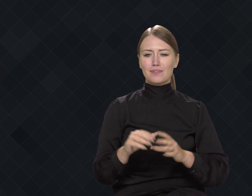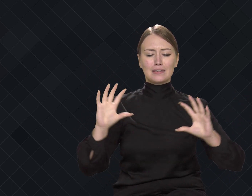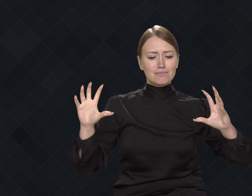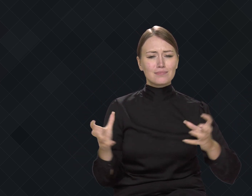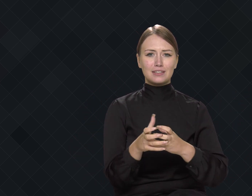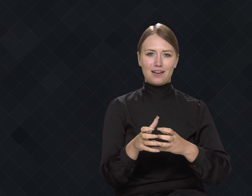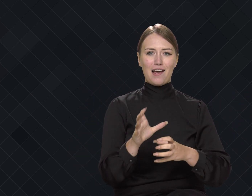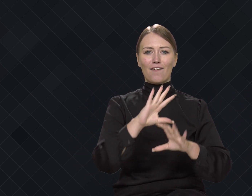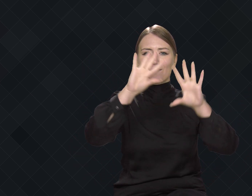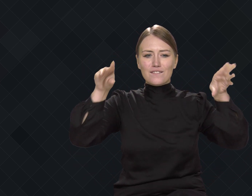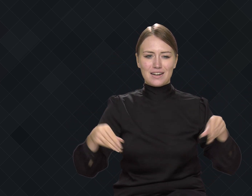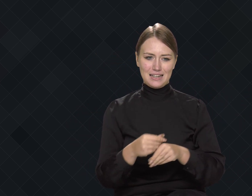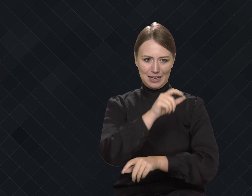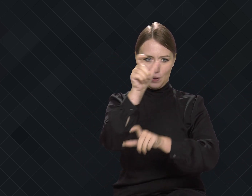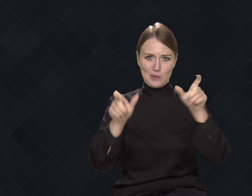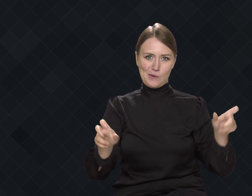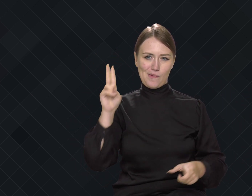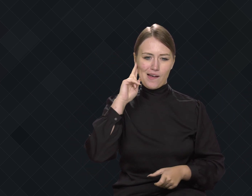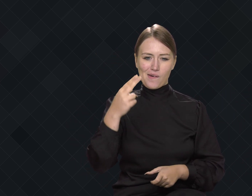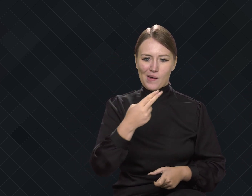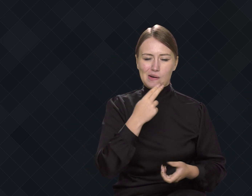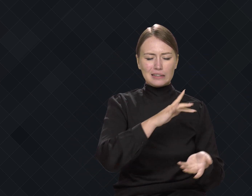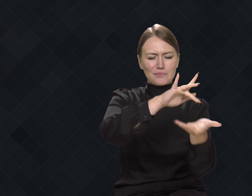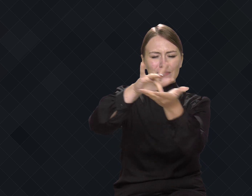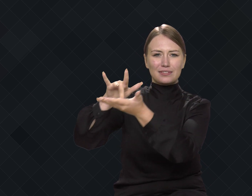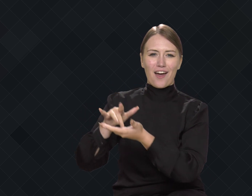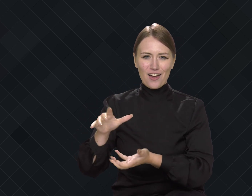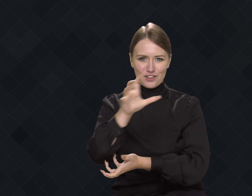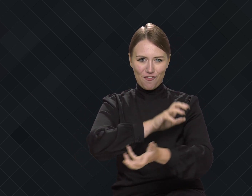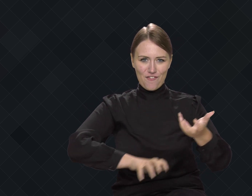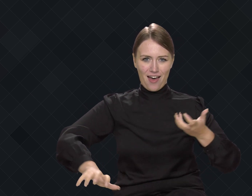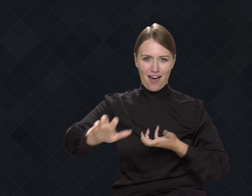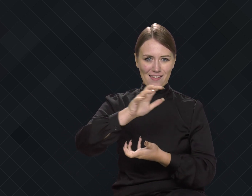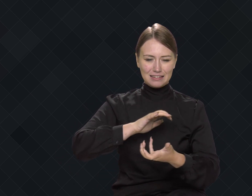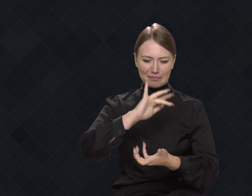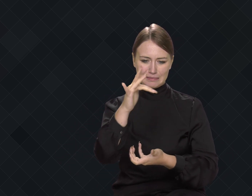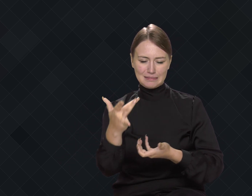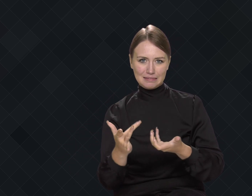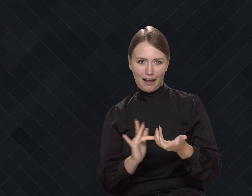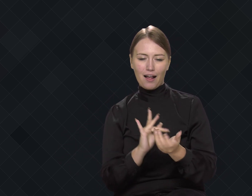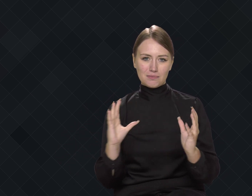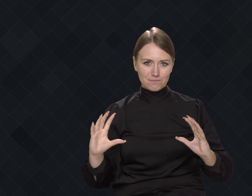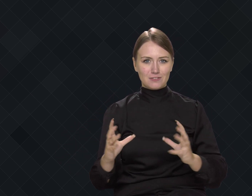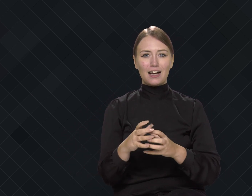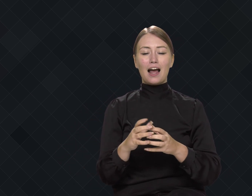to unite "all the Deaf scattered around the world,